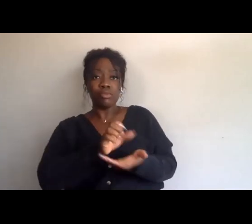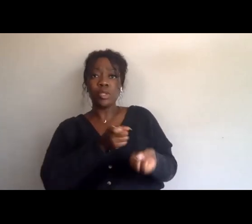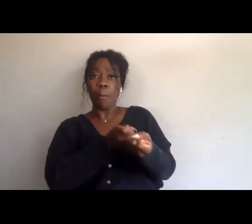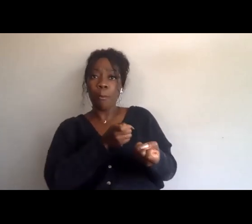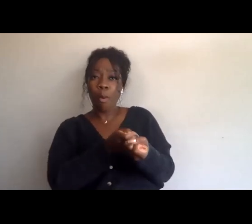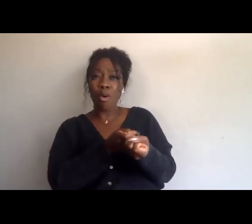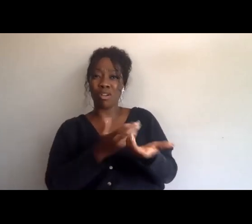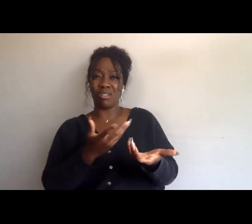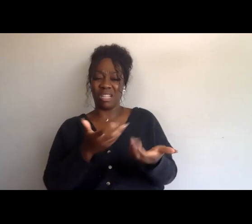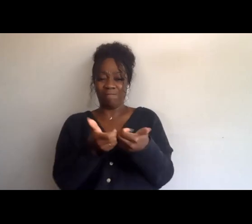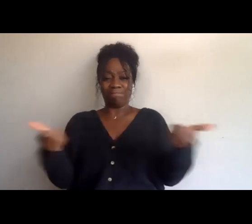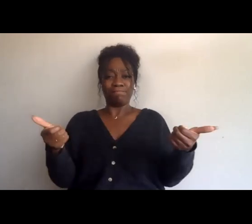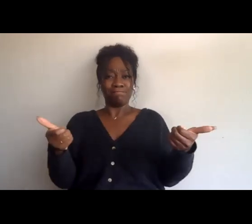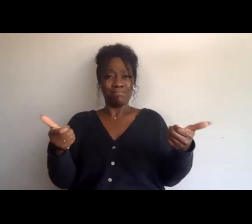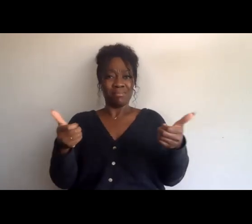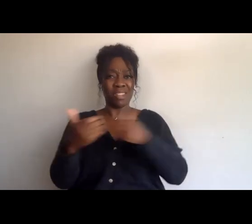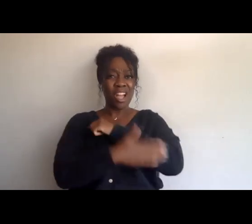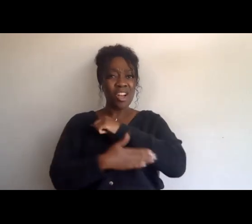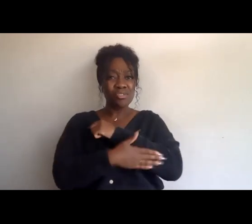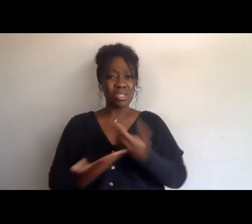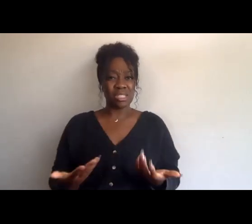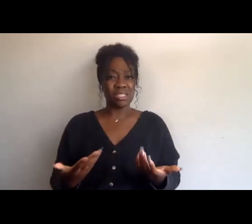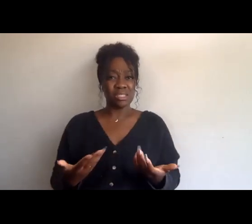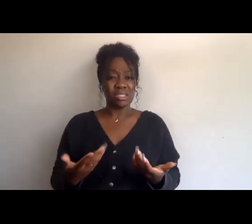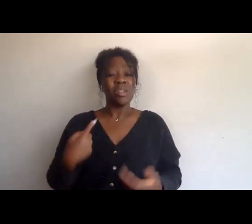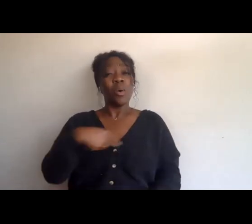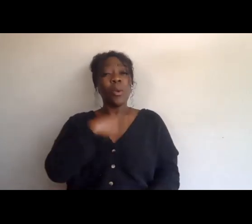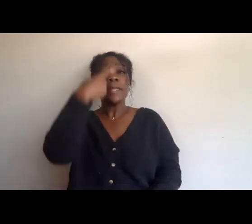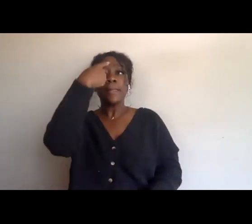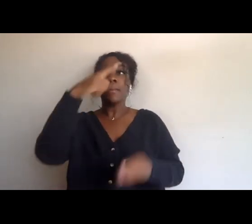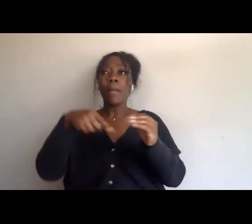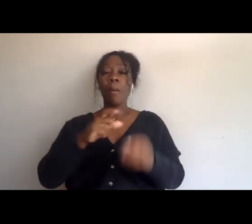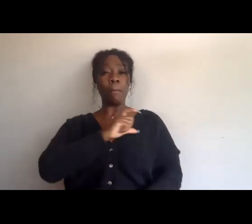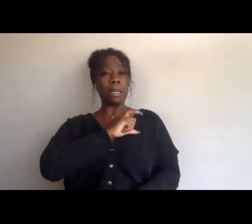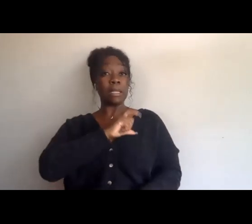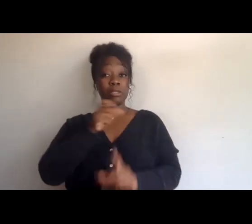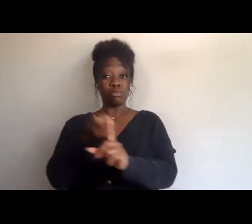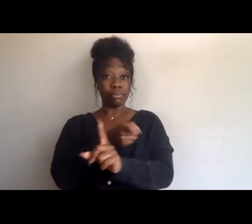when we also talk about police brutality, we're seeing that American police officers